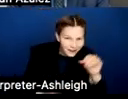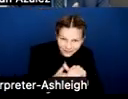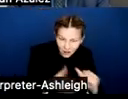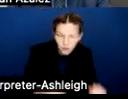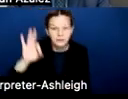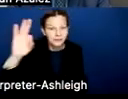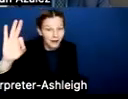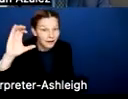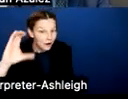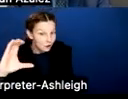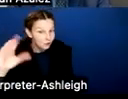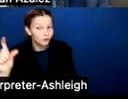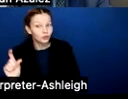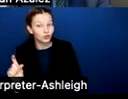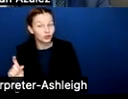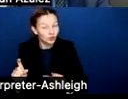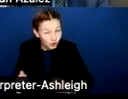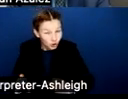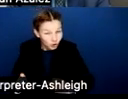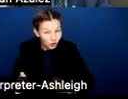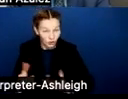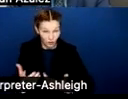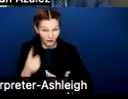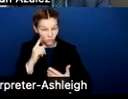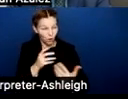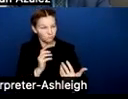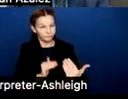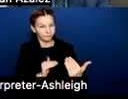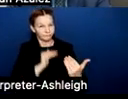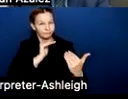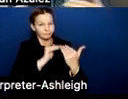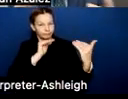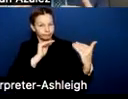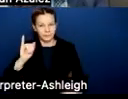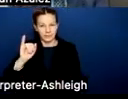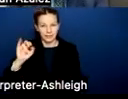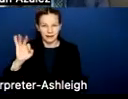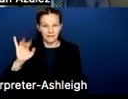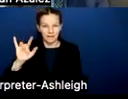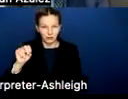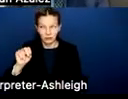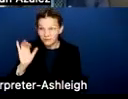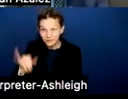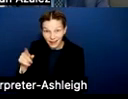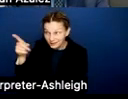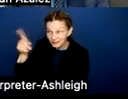And that's something that our own Texas comptrollers said just to compensate. So, again,